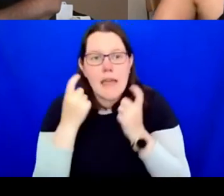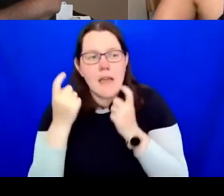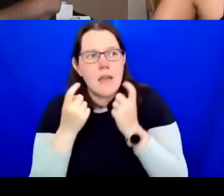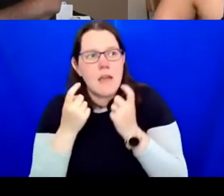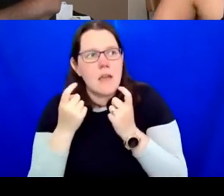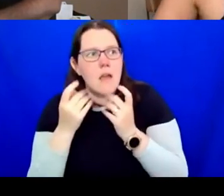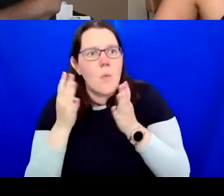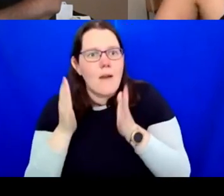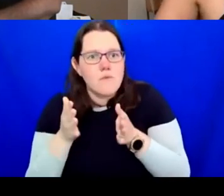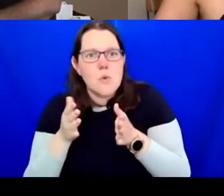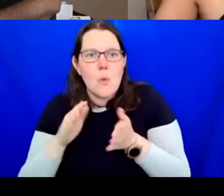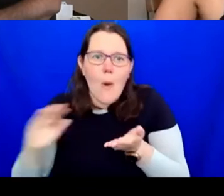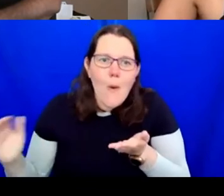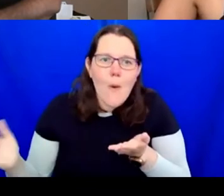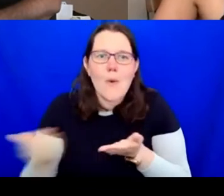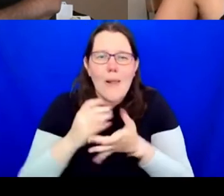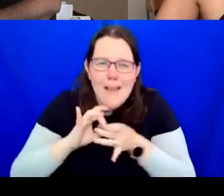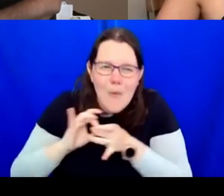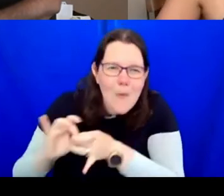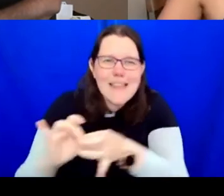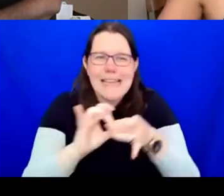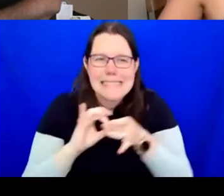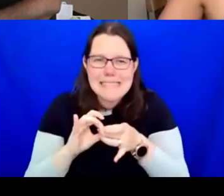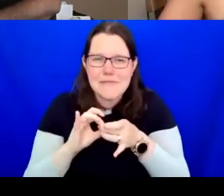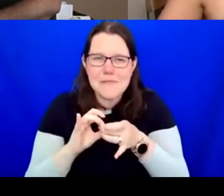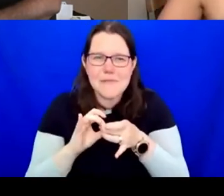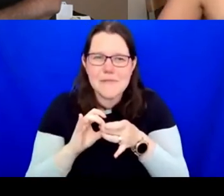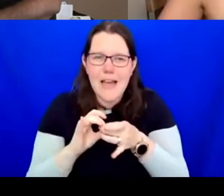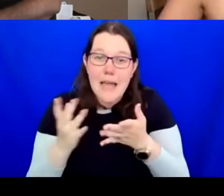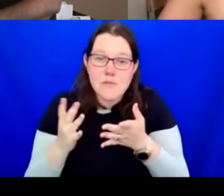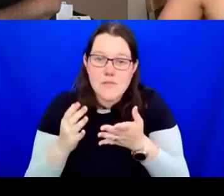A lot of people talk about collaboration, especially when we're around inclusivity and